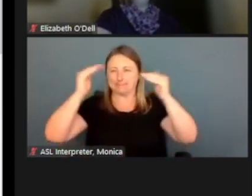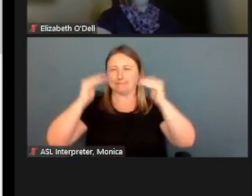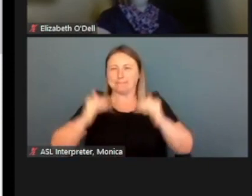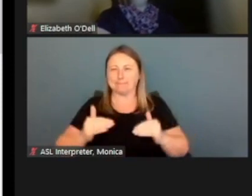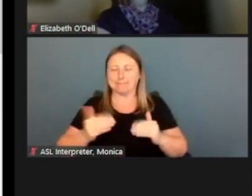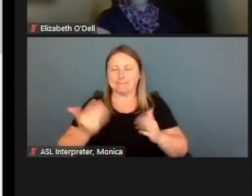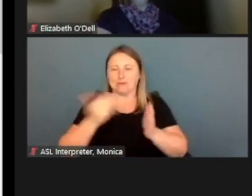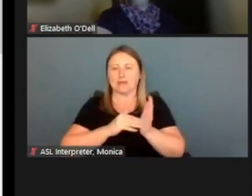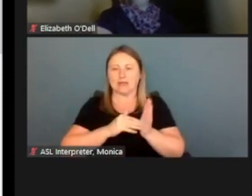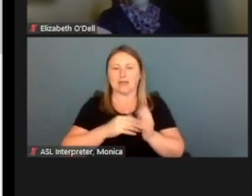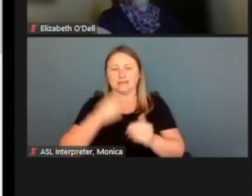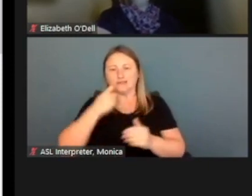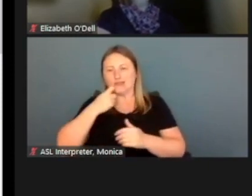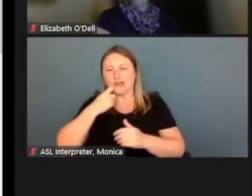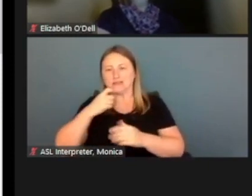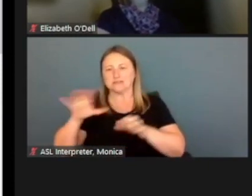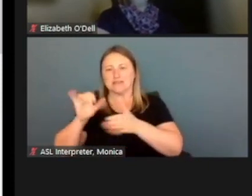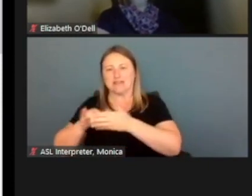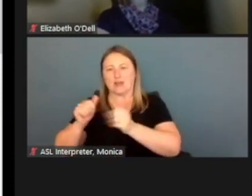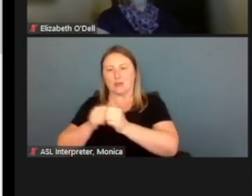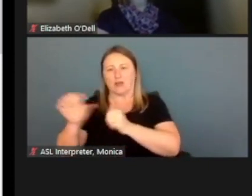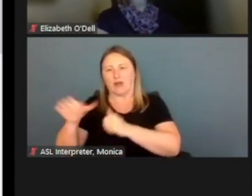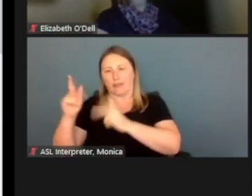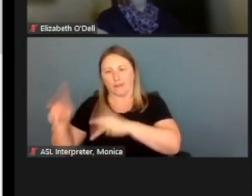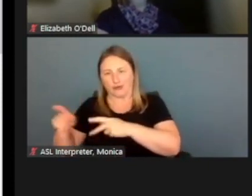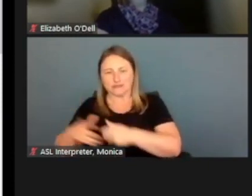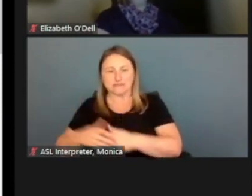On our other person, let's say he works for 20 hours,